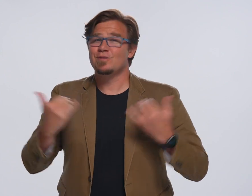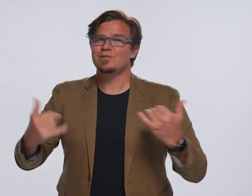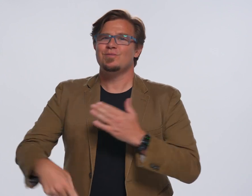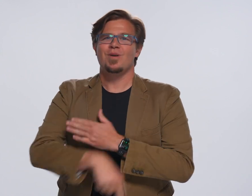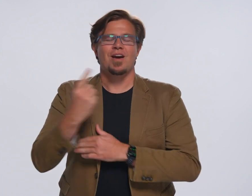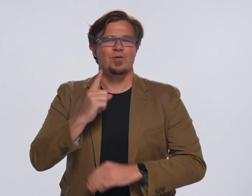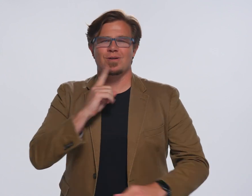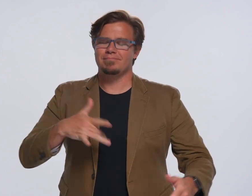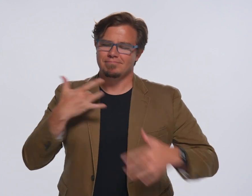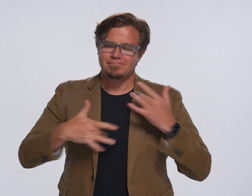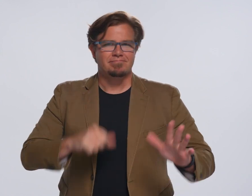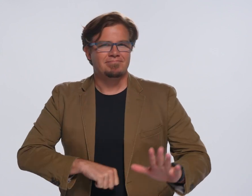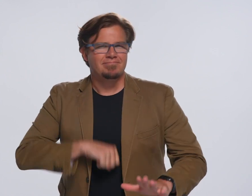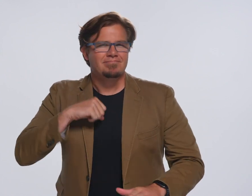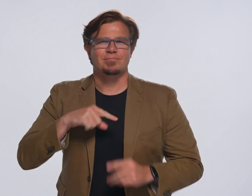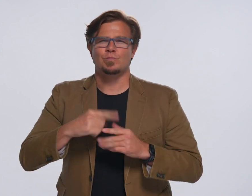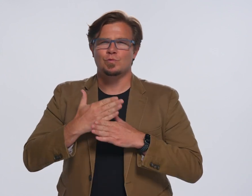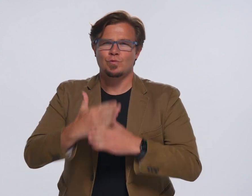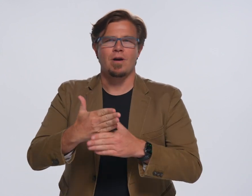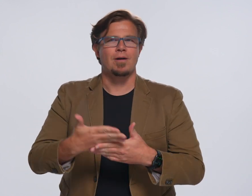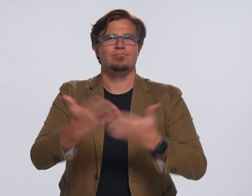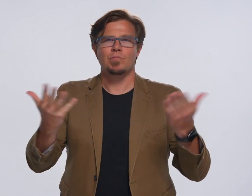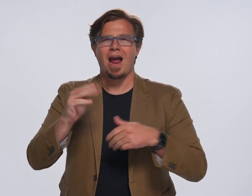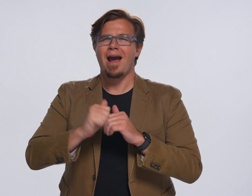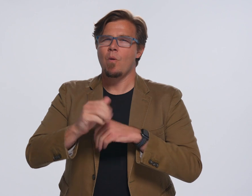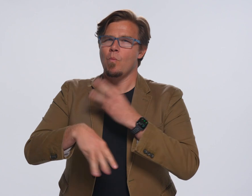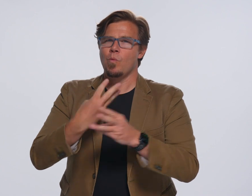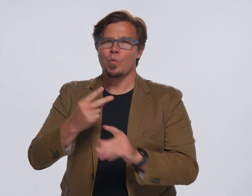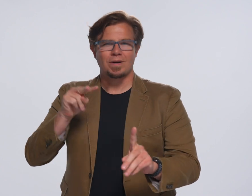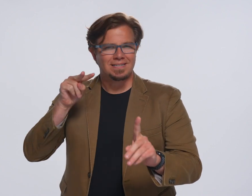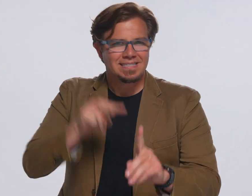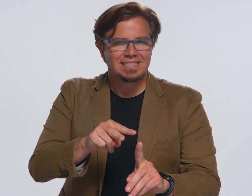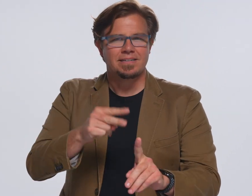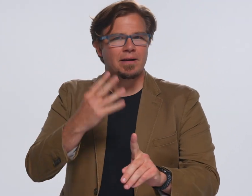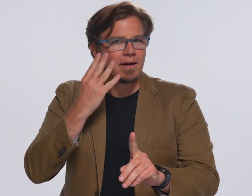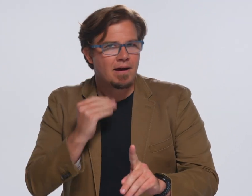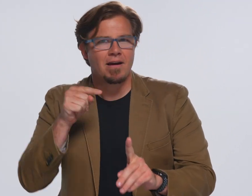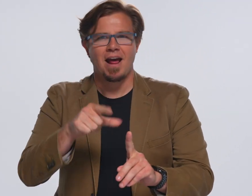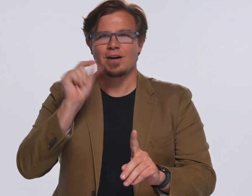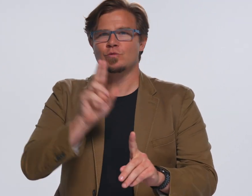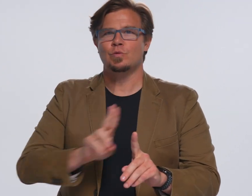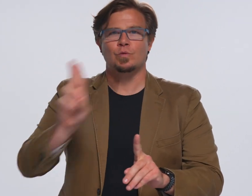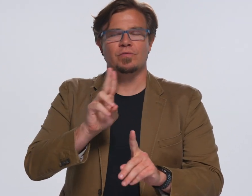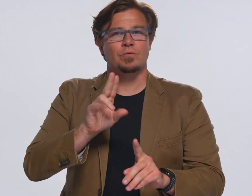Today, we are very proud to share how the world sees and experienced us,